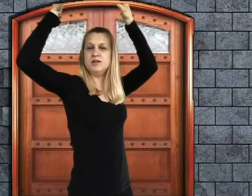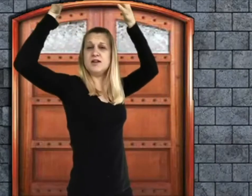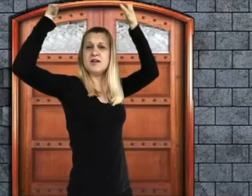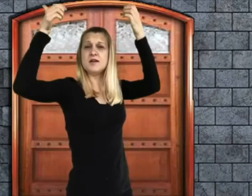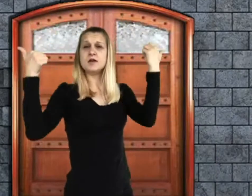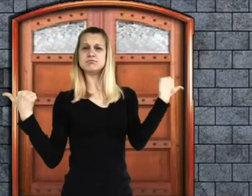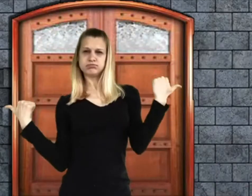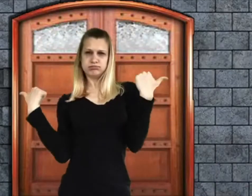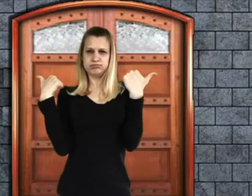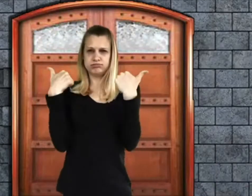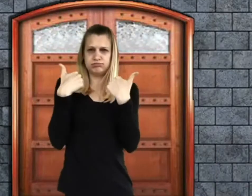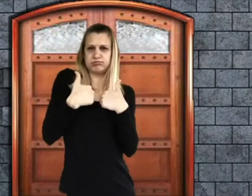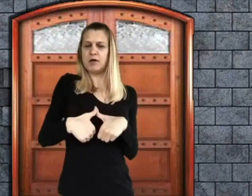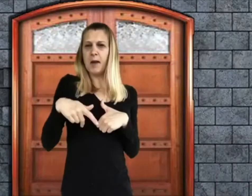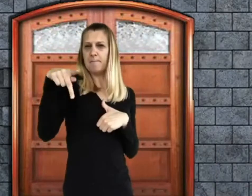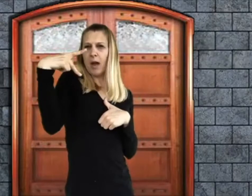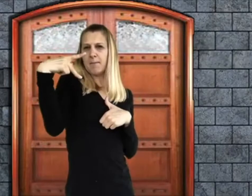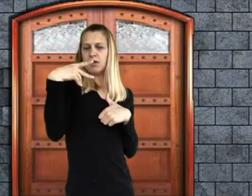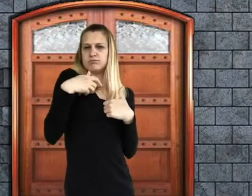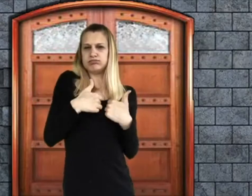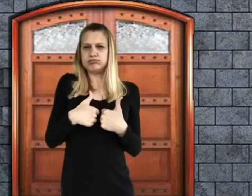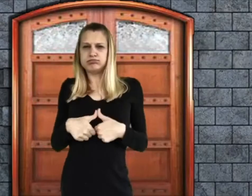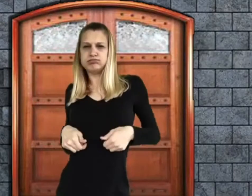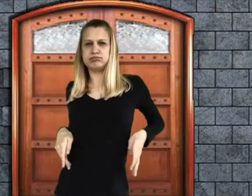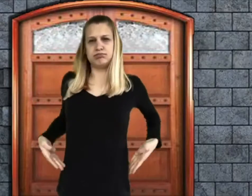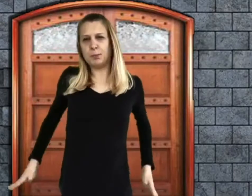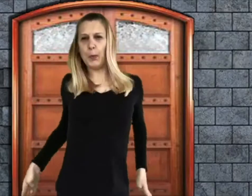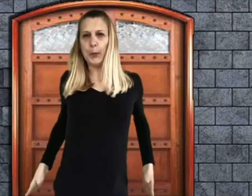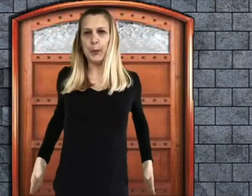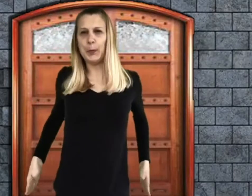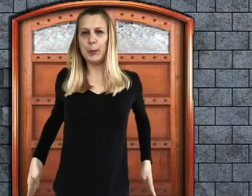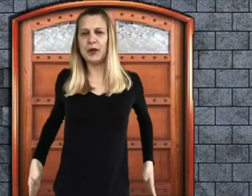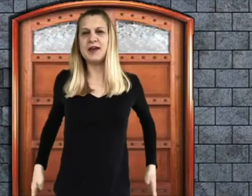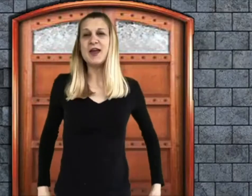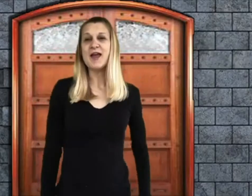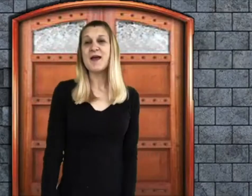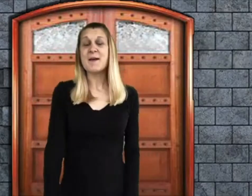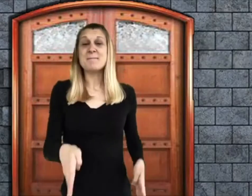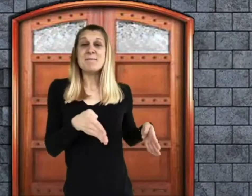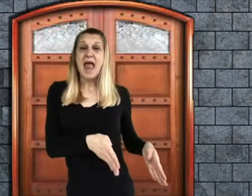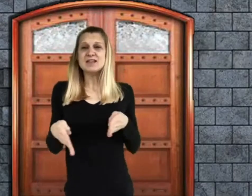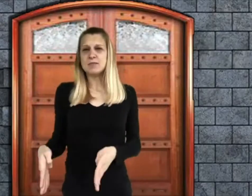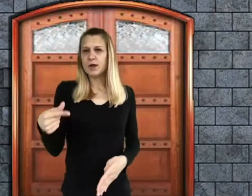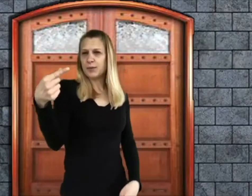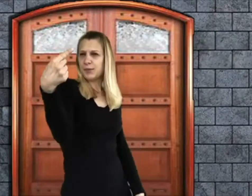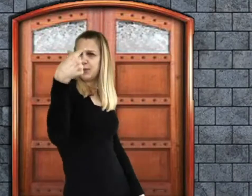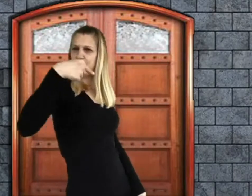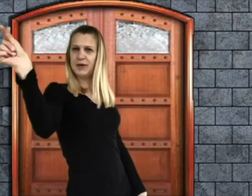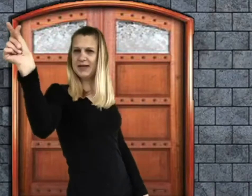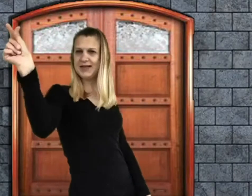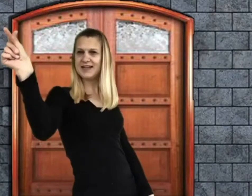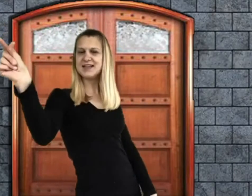He wore a tail coat made of a beautiful plum-colored velvet. His trousers were bottle green.